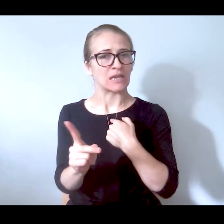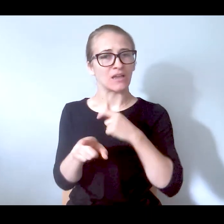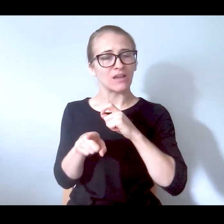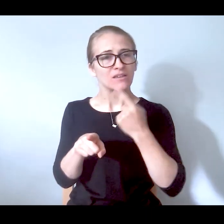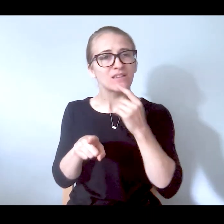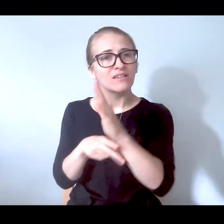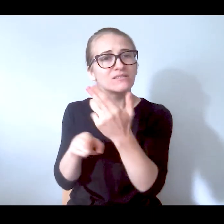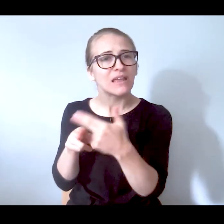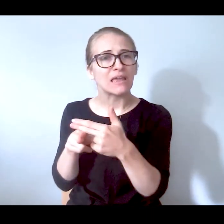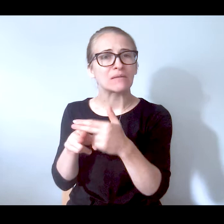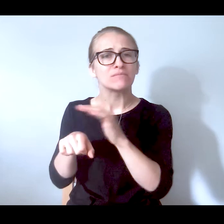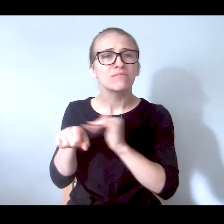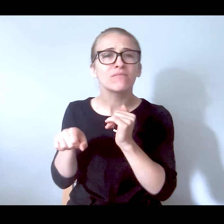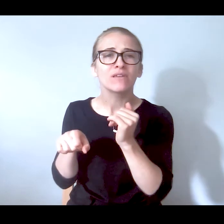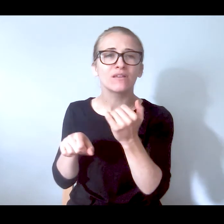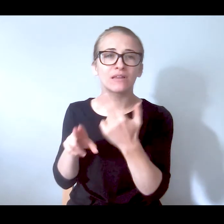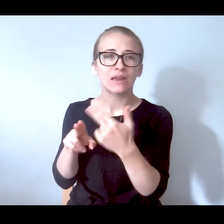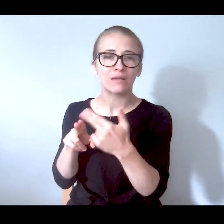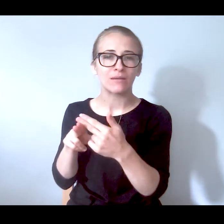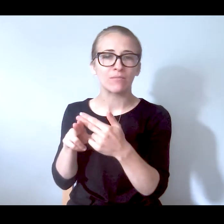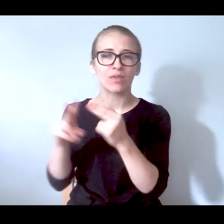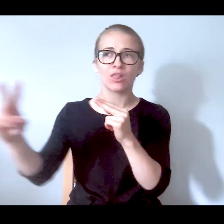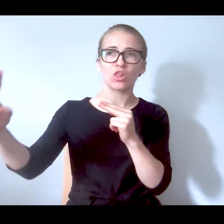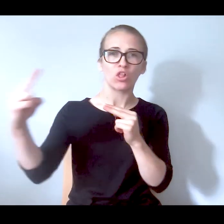his name and then he looked at me and then he -- it